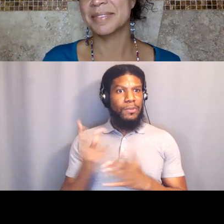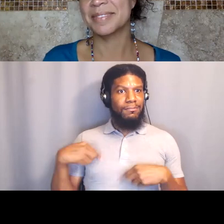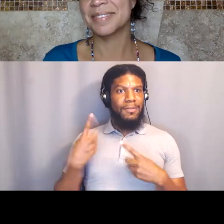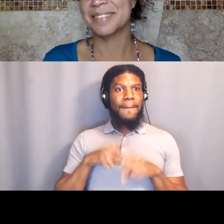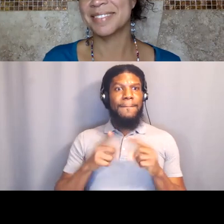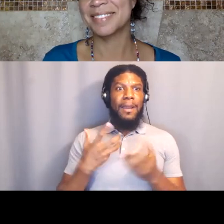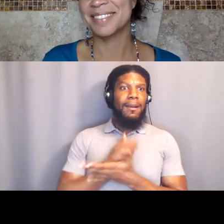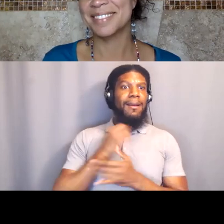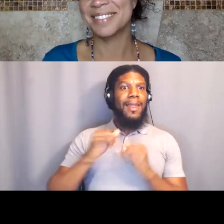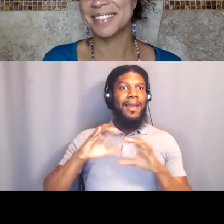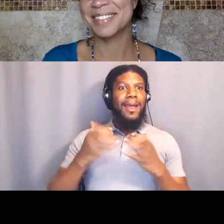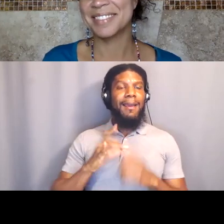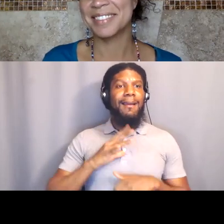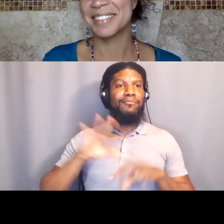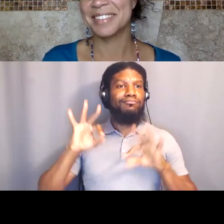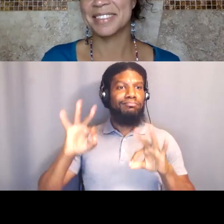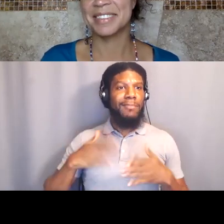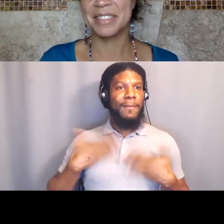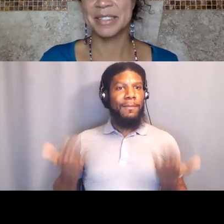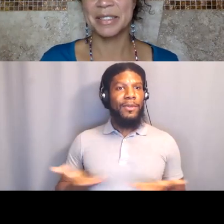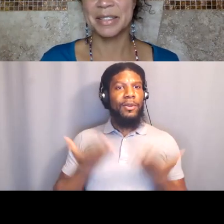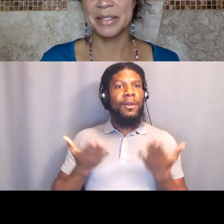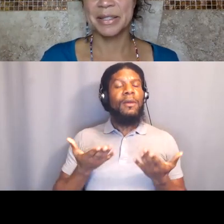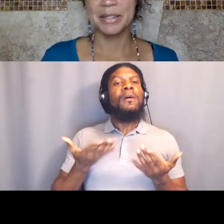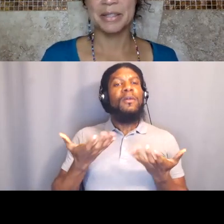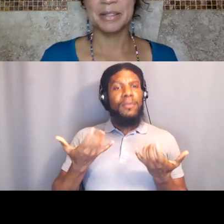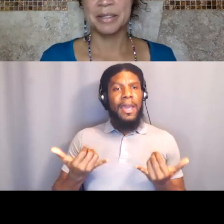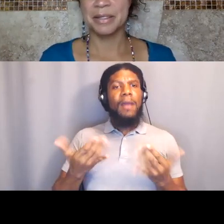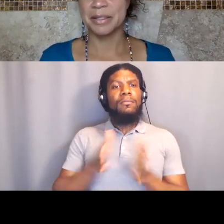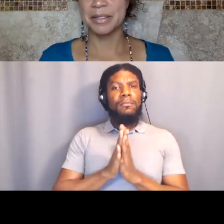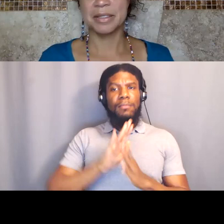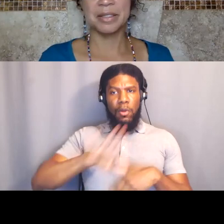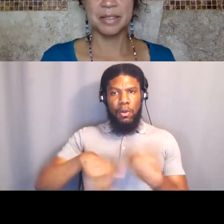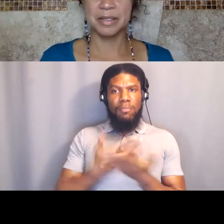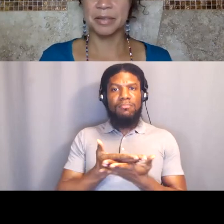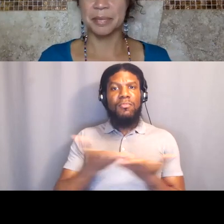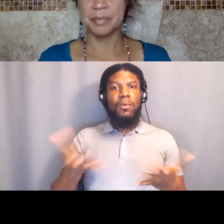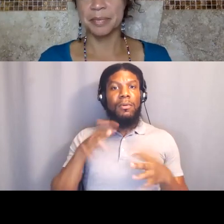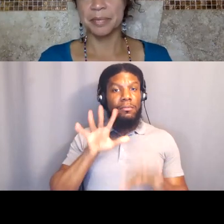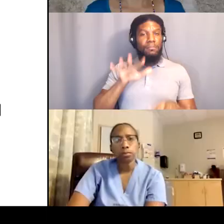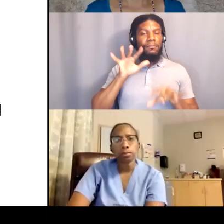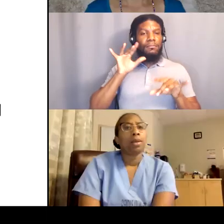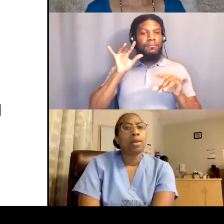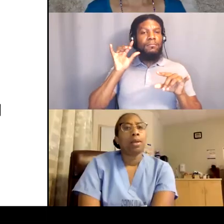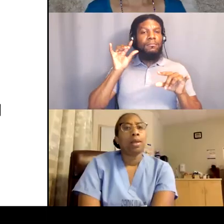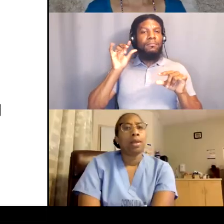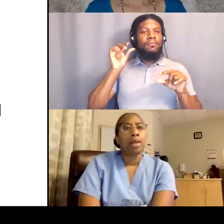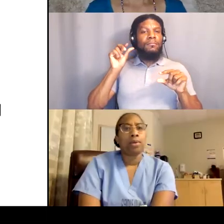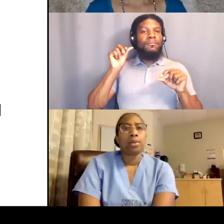So, if we could start by just taking a deep breath, in and out.